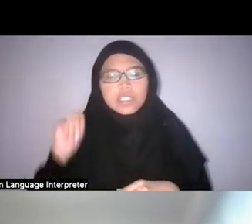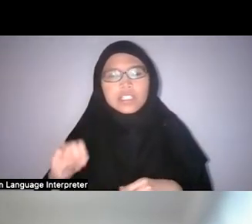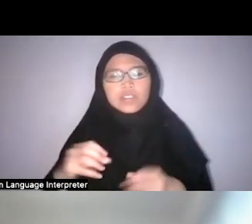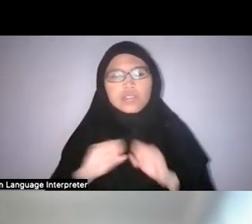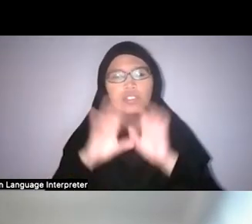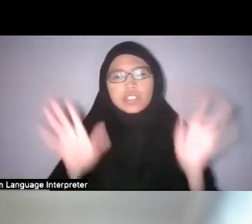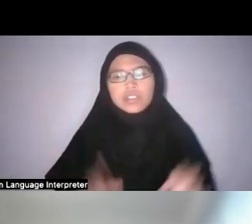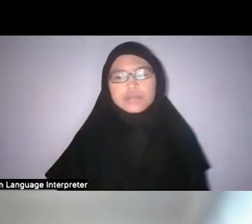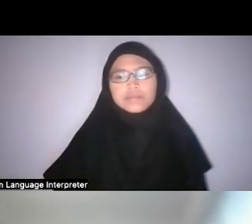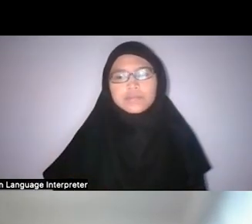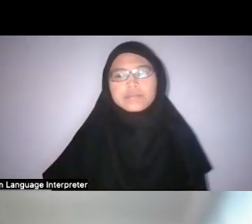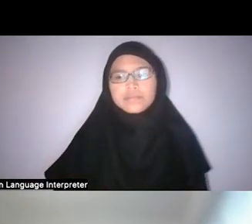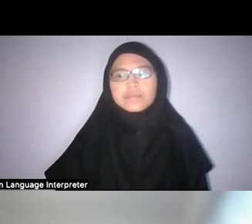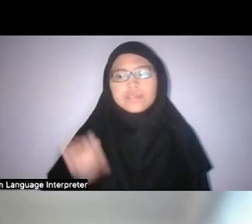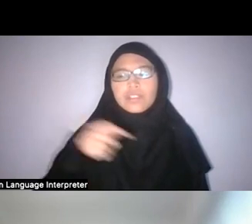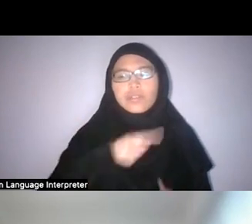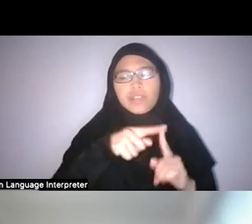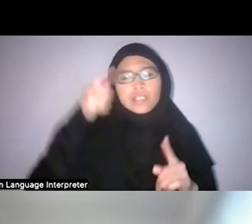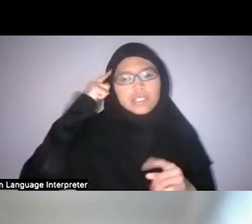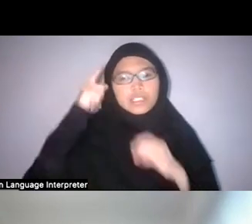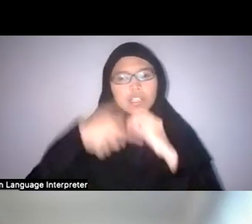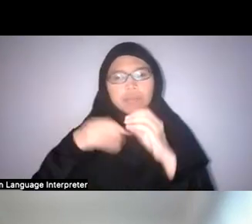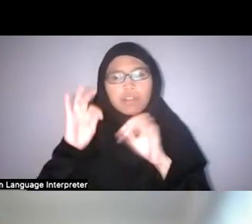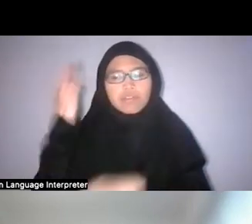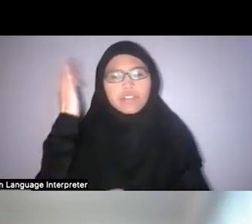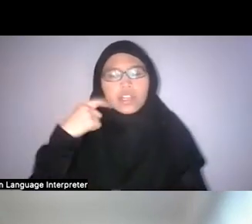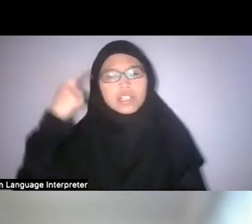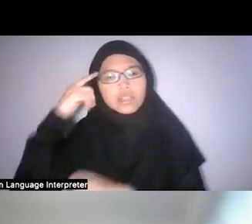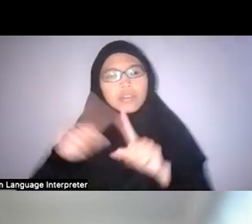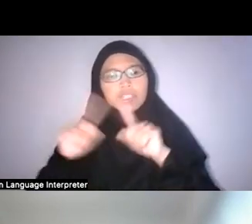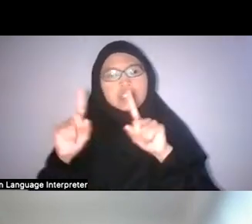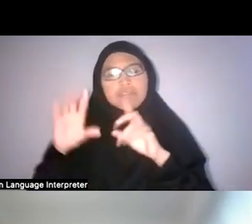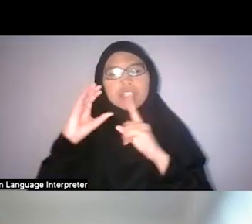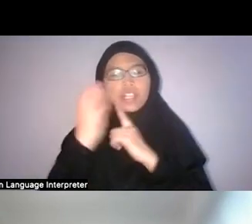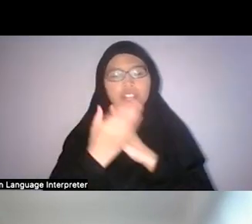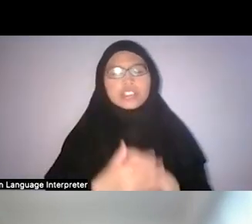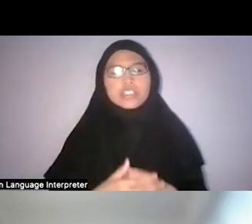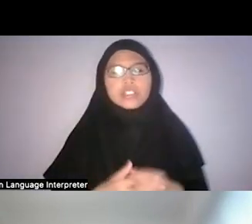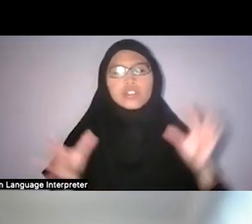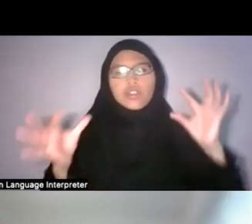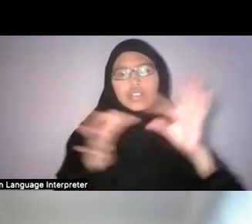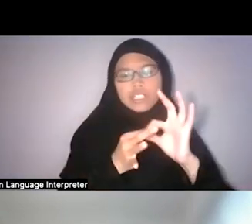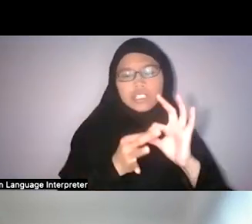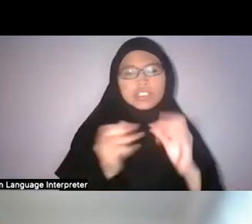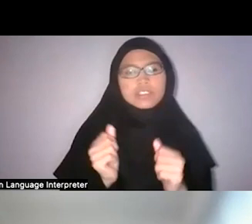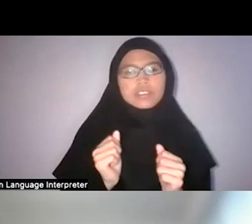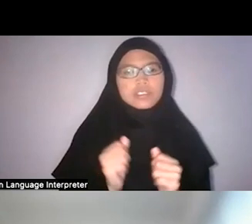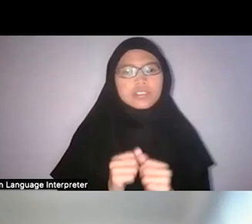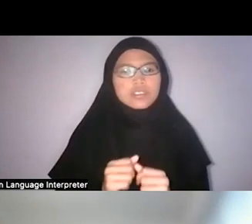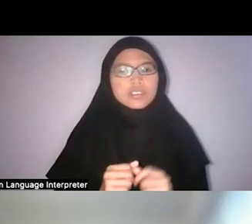Khairulddin: When I think of 'forest' I think about the different kind of cultural connections to forests.